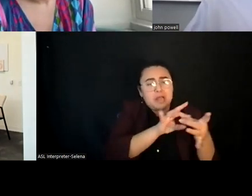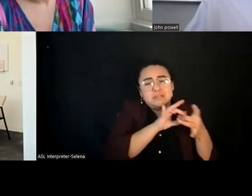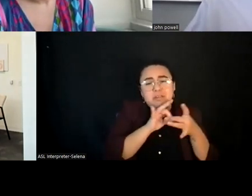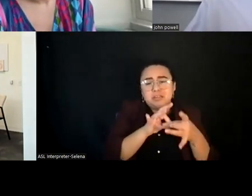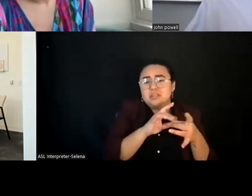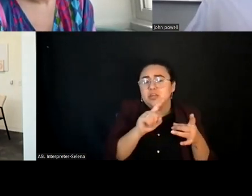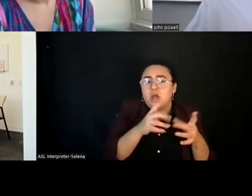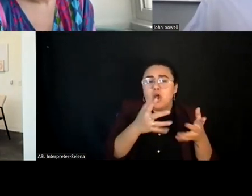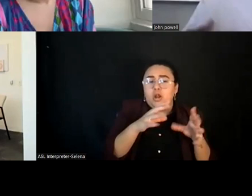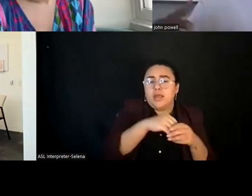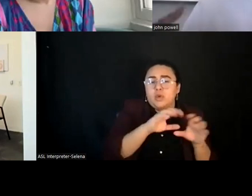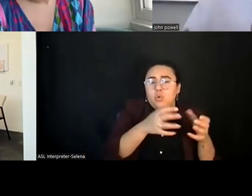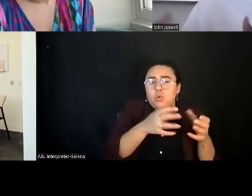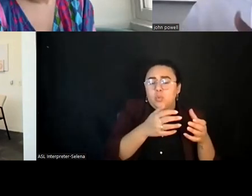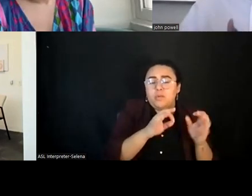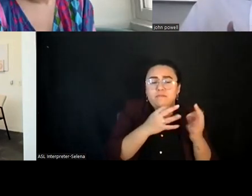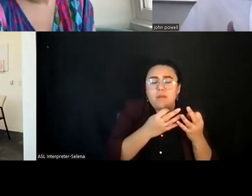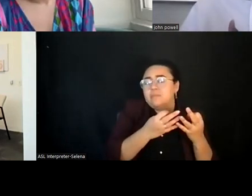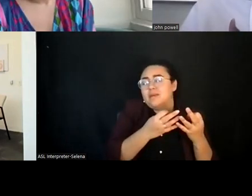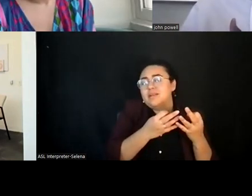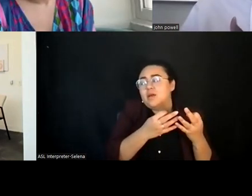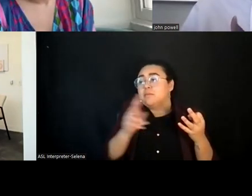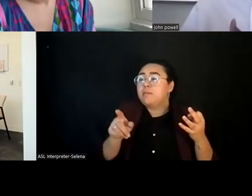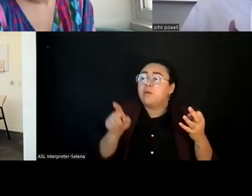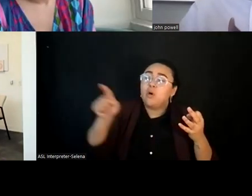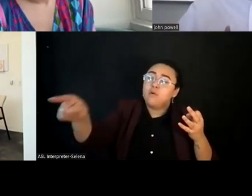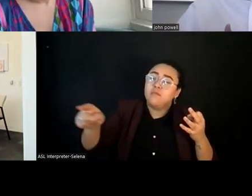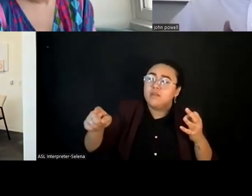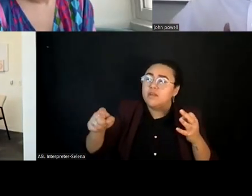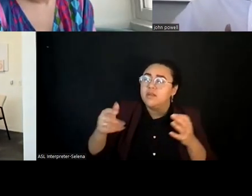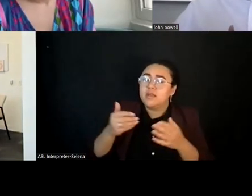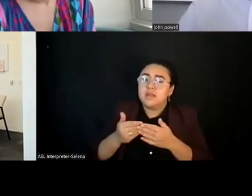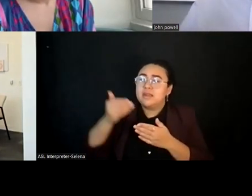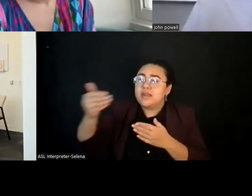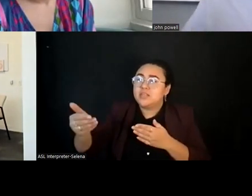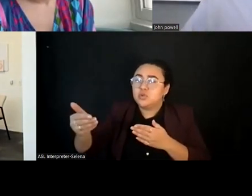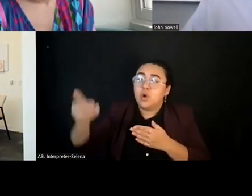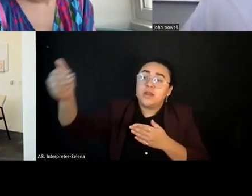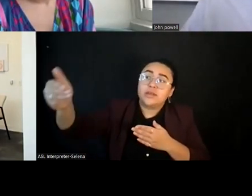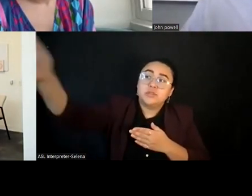And think about the people who are next door and people who are next door in the next door having these conversations.